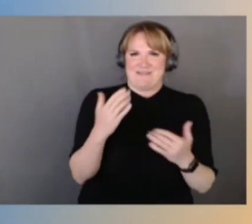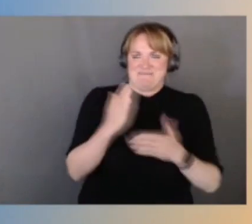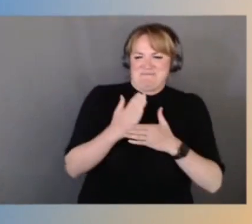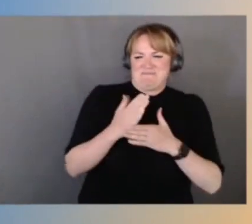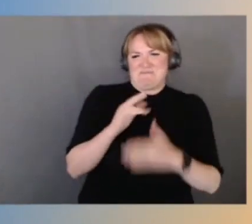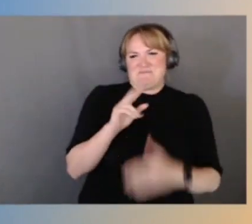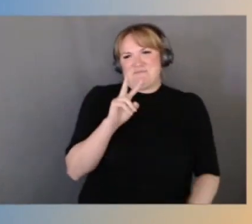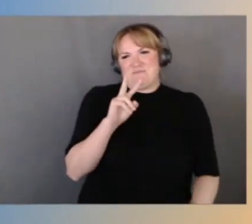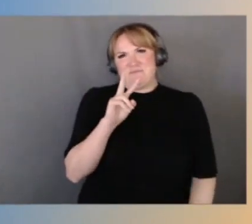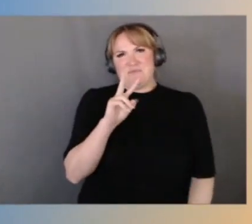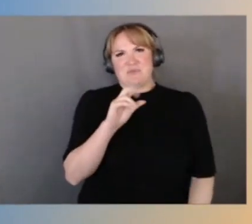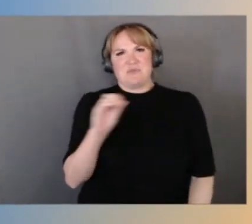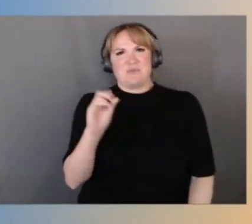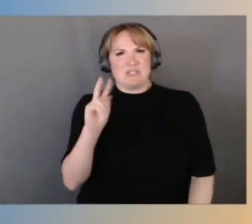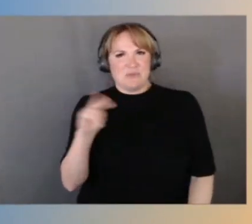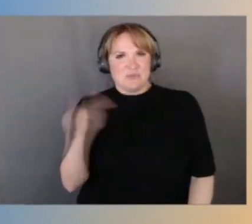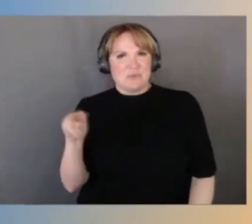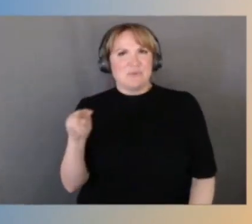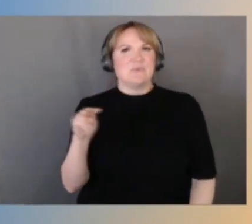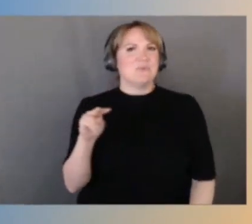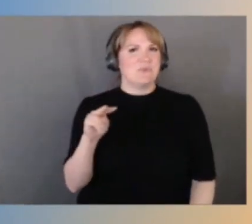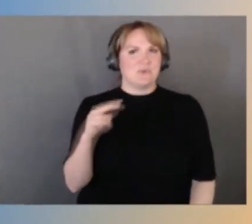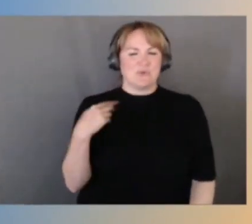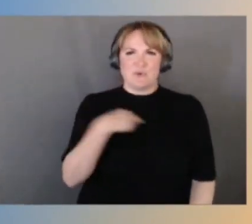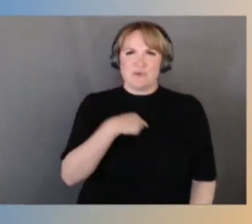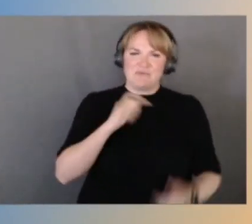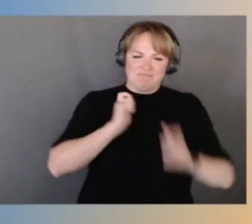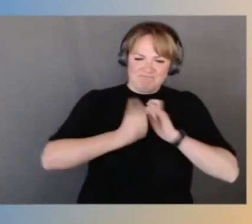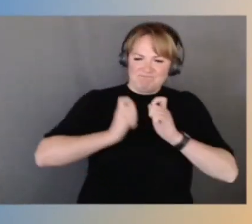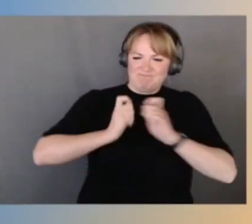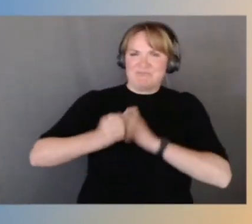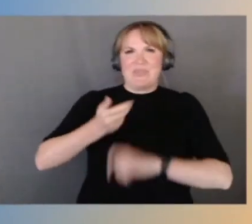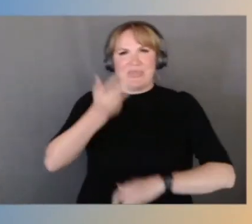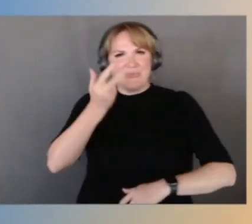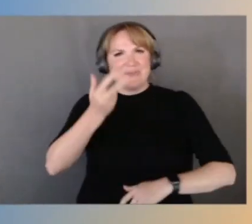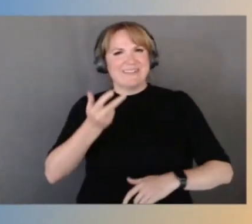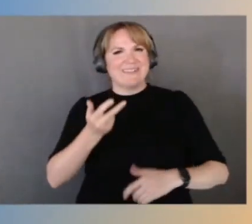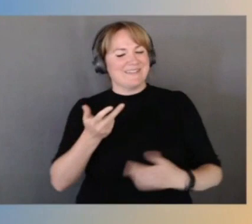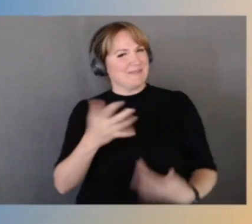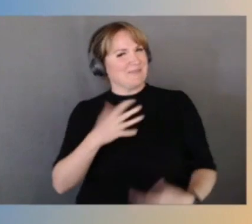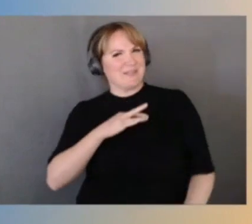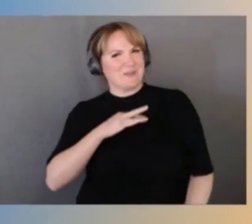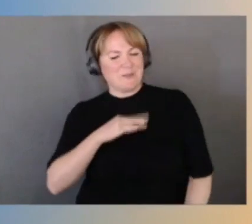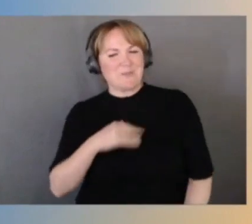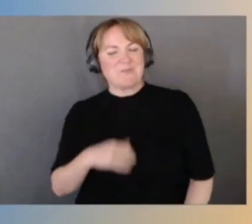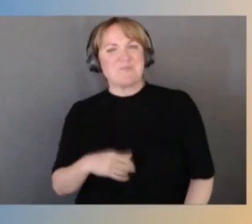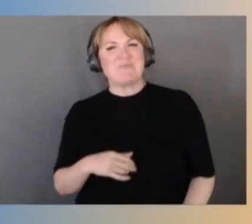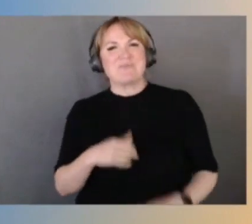on the Graviton architecture. That's pretty cool. With each one having more cores